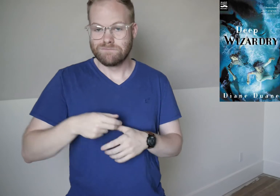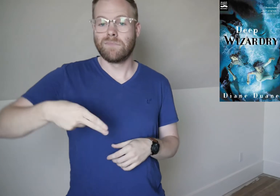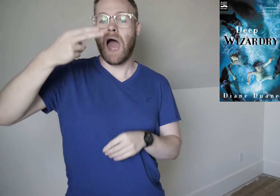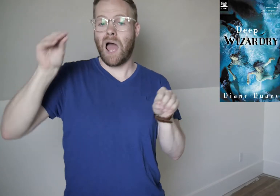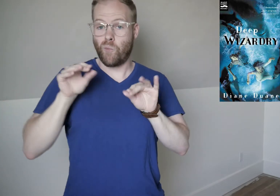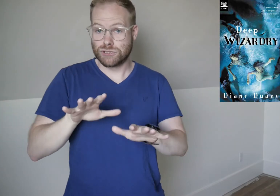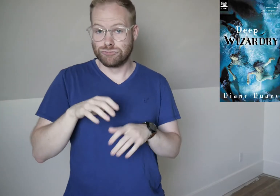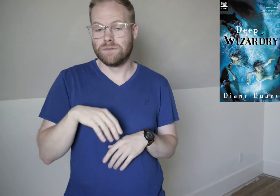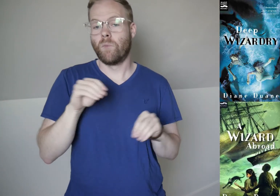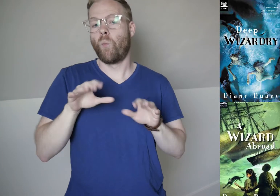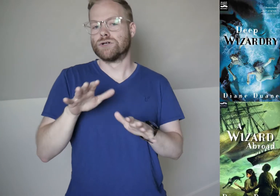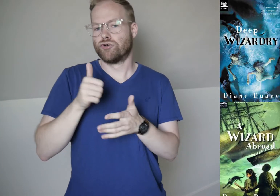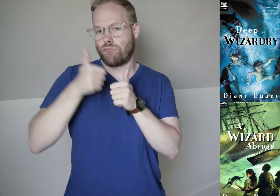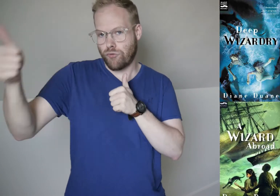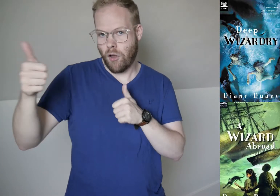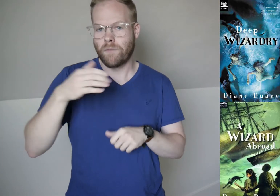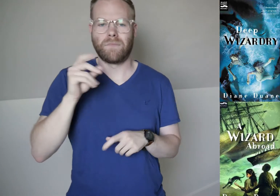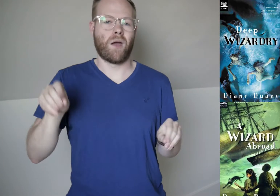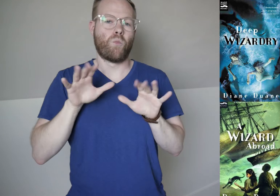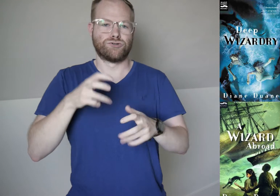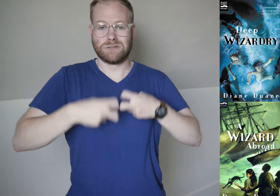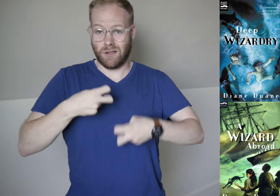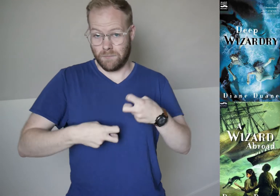High Wizardry, A Wizard Abroad, and The Wizard’s Dilemma.